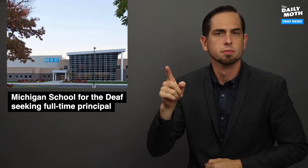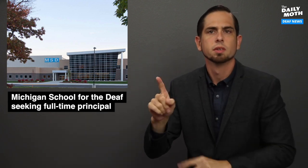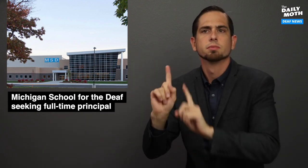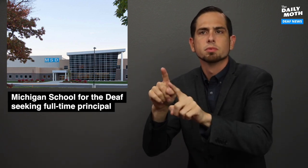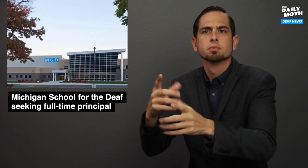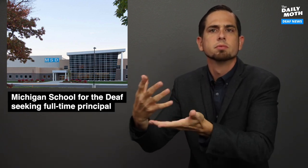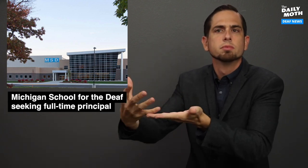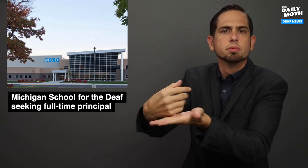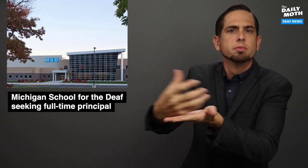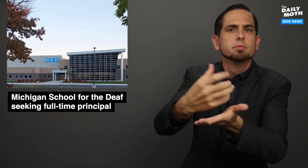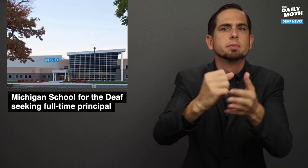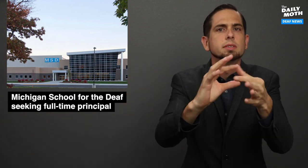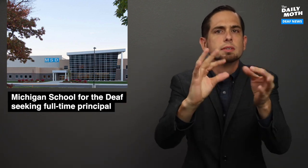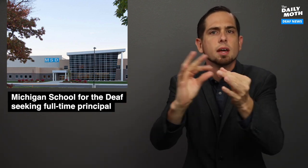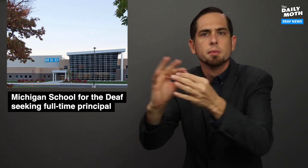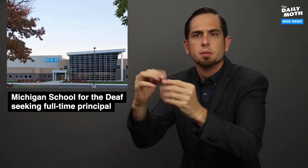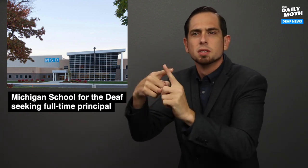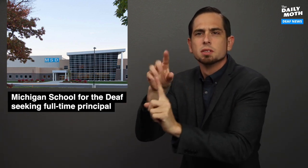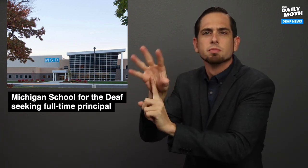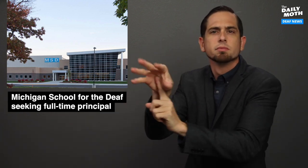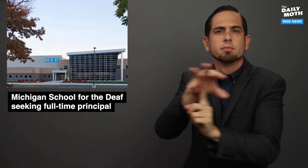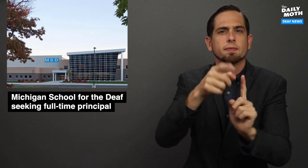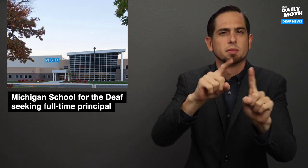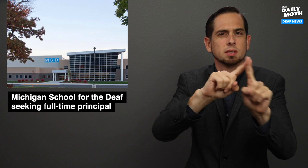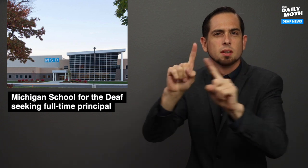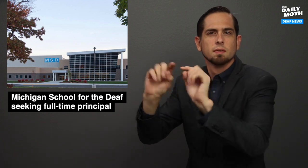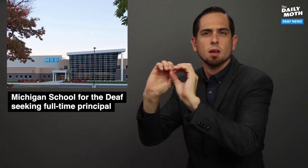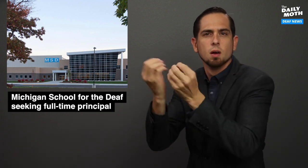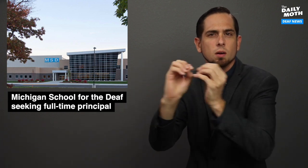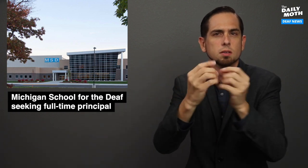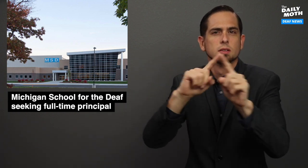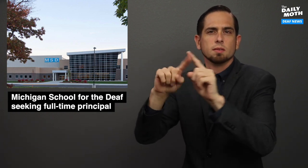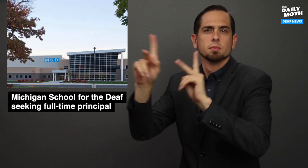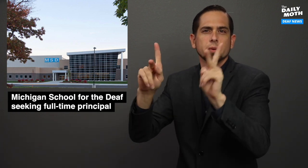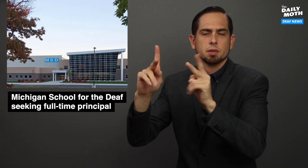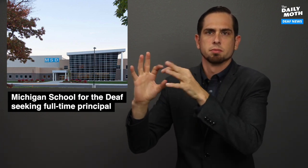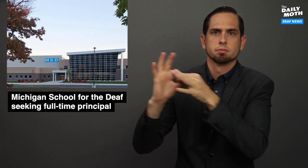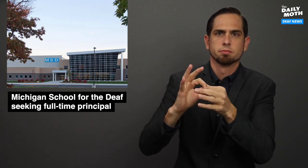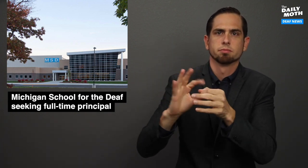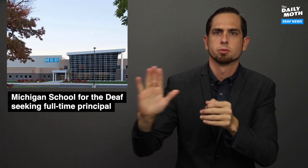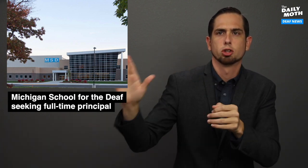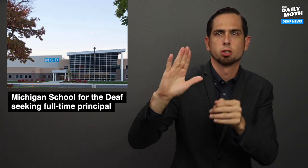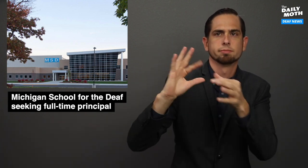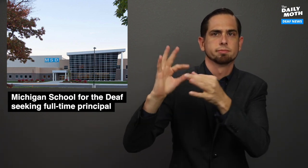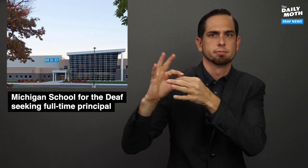was able to collect statements from several organizations